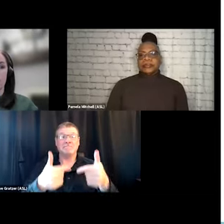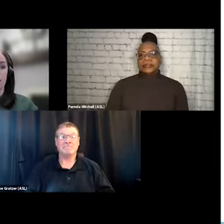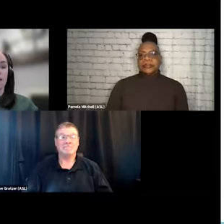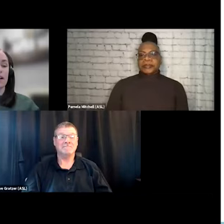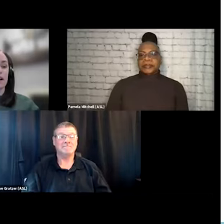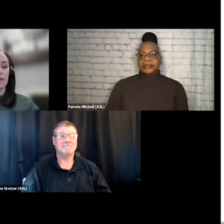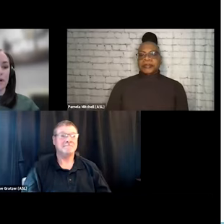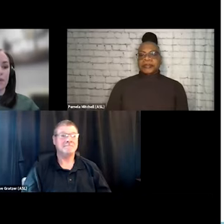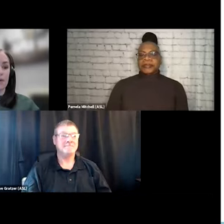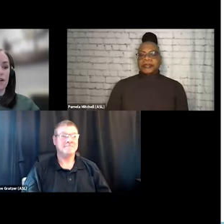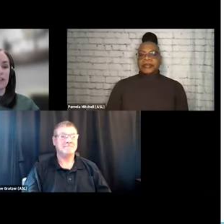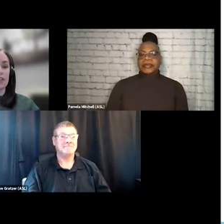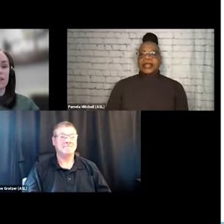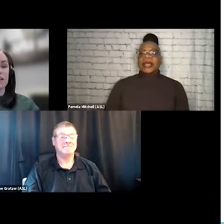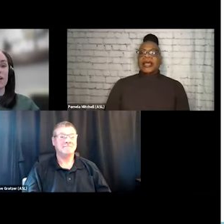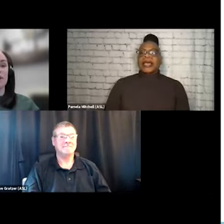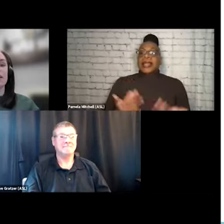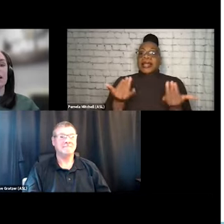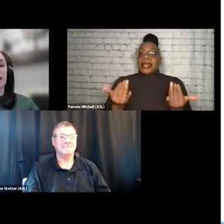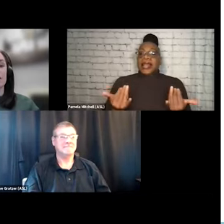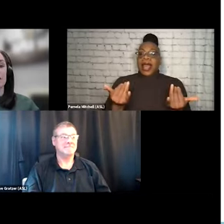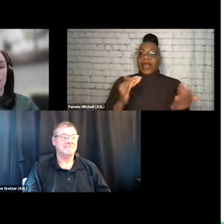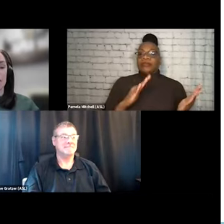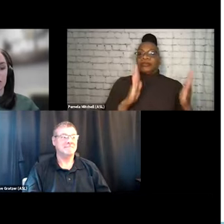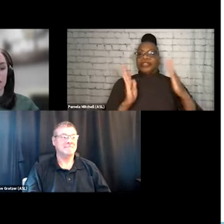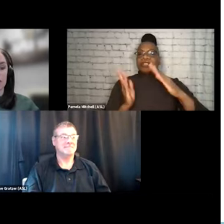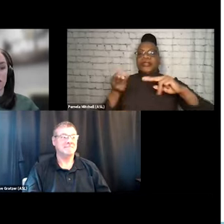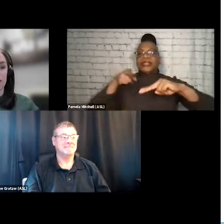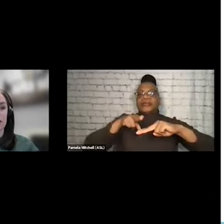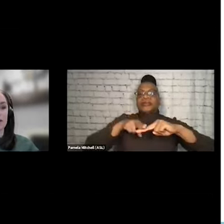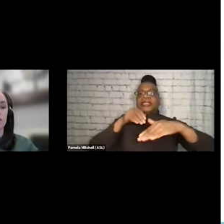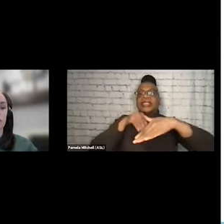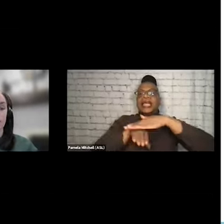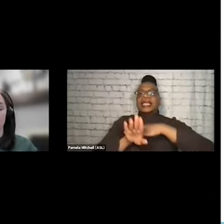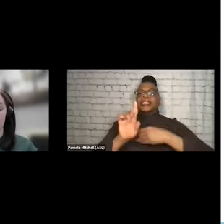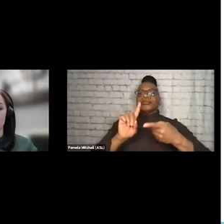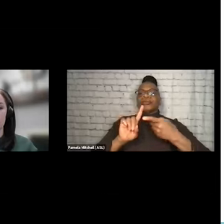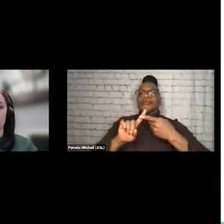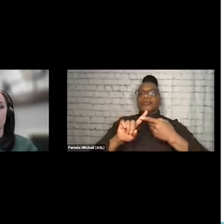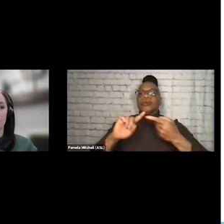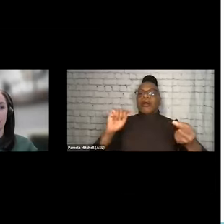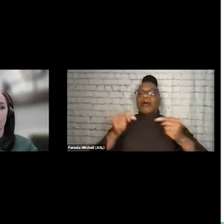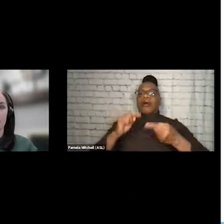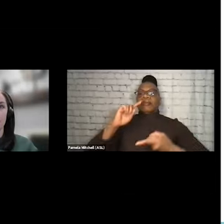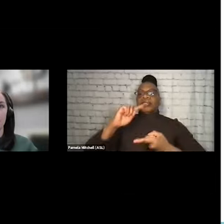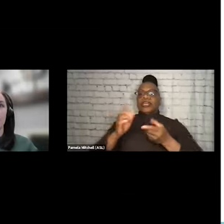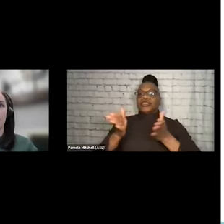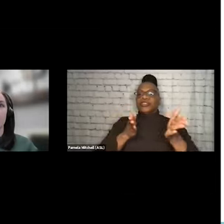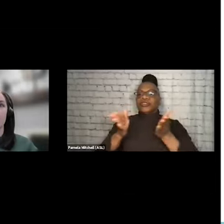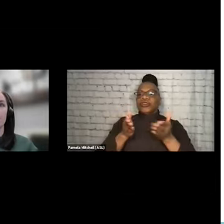So from that we're gonna shift into increasing access to harm reduction services throughout your community, and we're gonna talk about